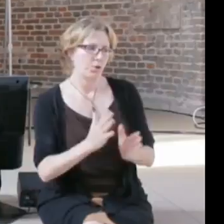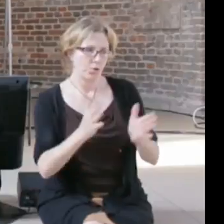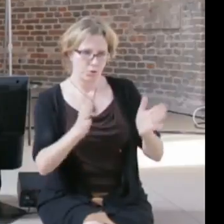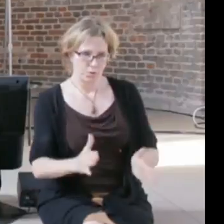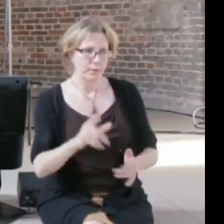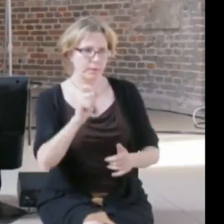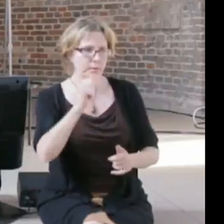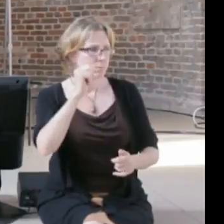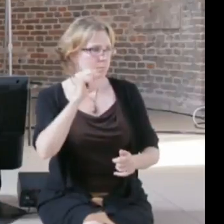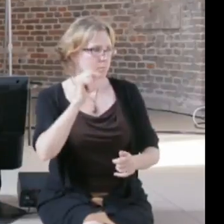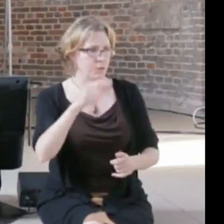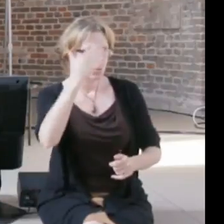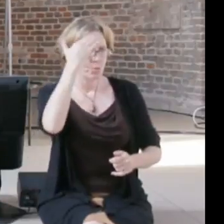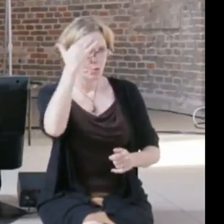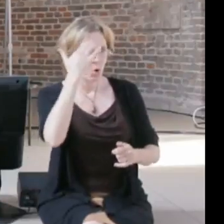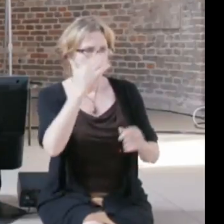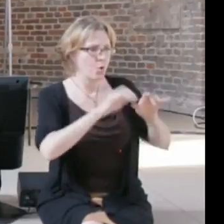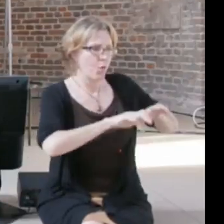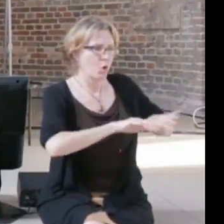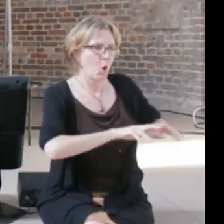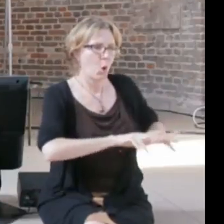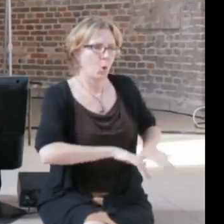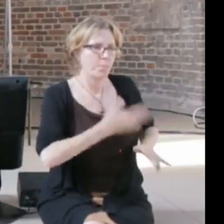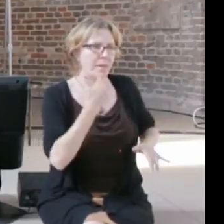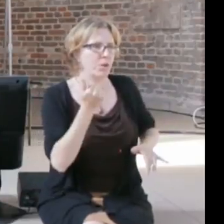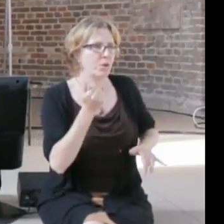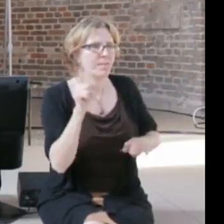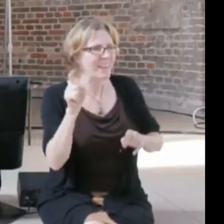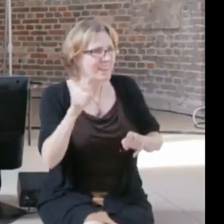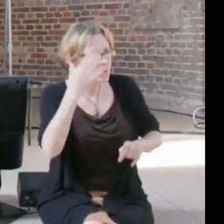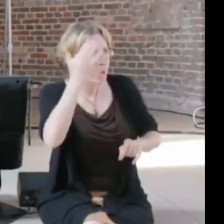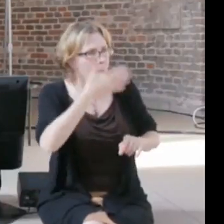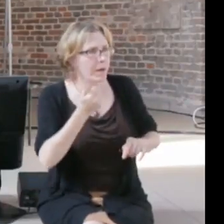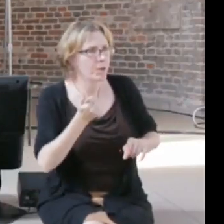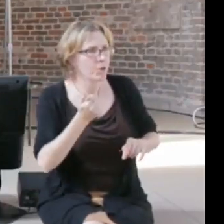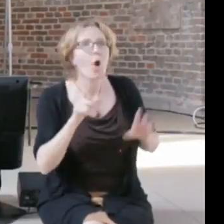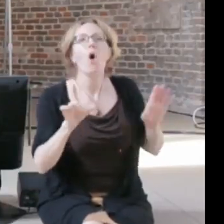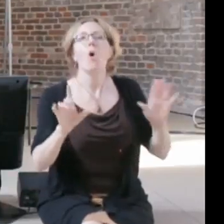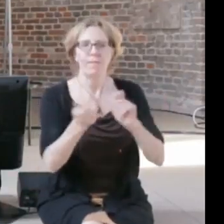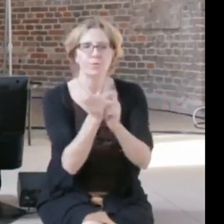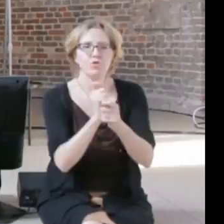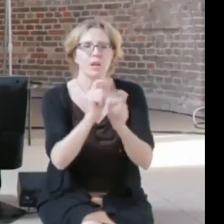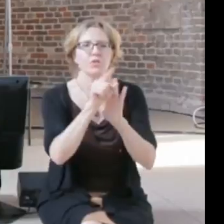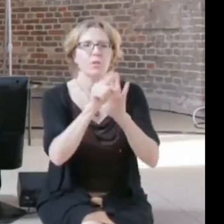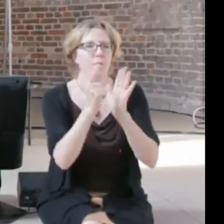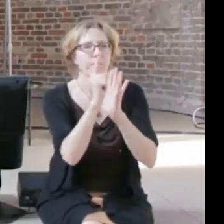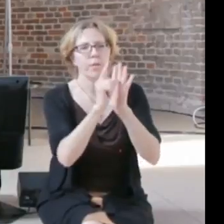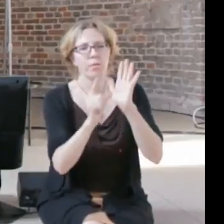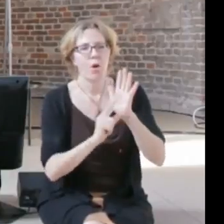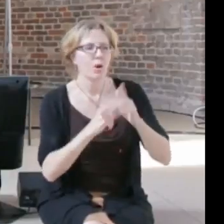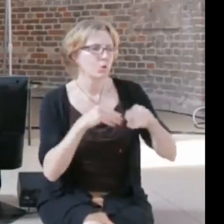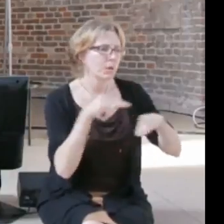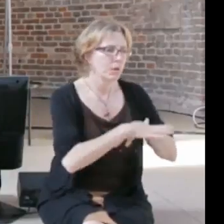this should be in the law about procurement. Yeah I think there's also a difference in the situation where the state is actually